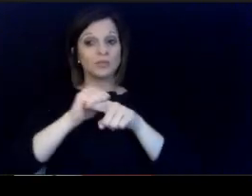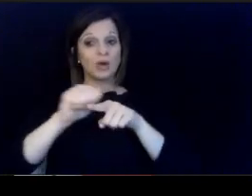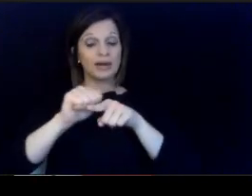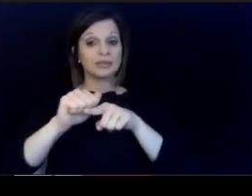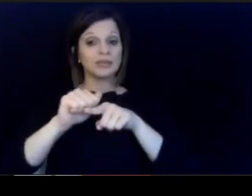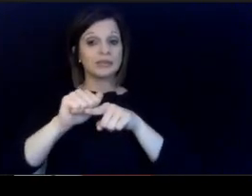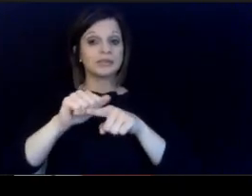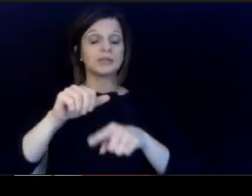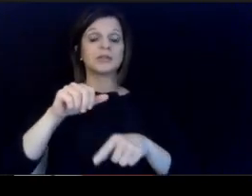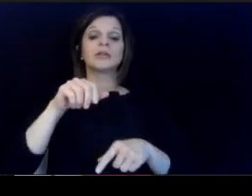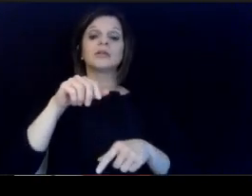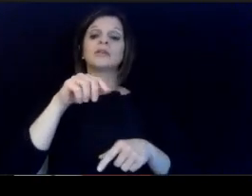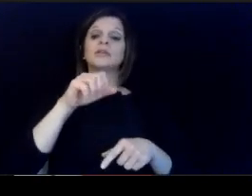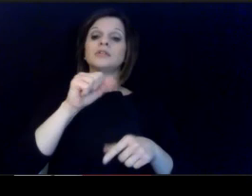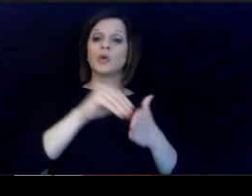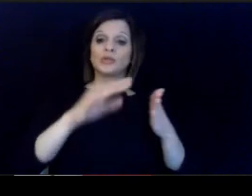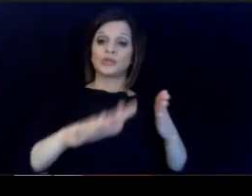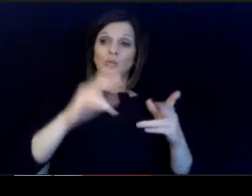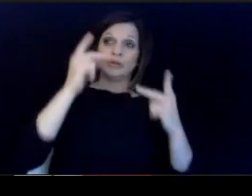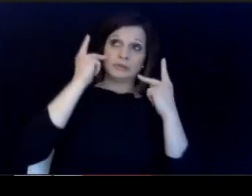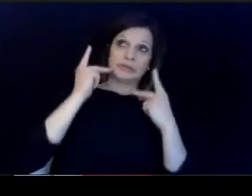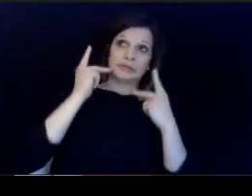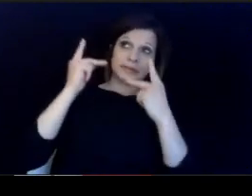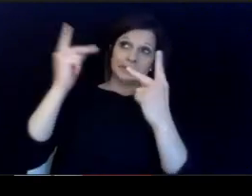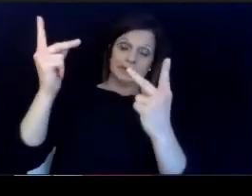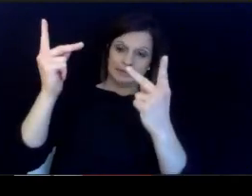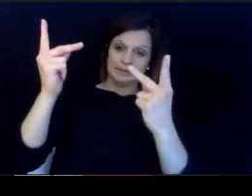for the students with whom they are engaged.